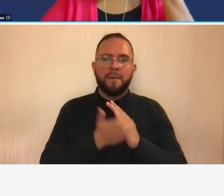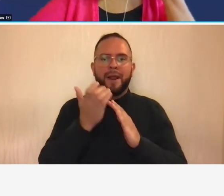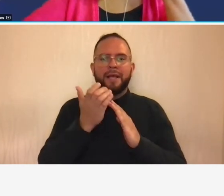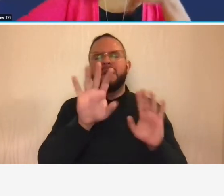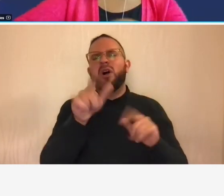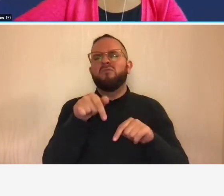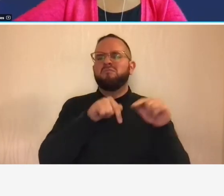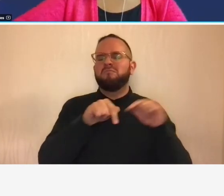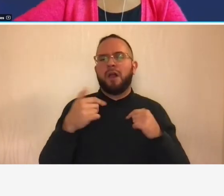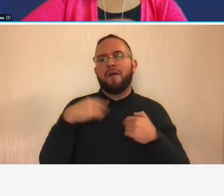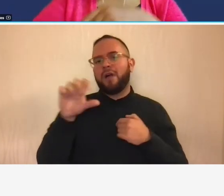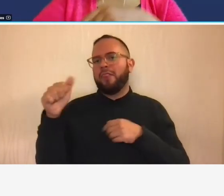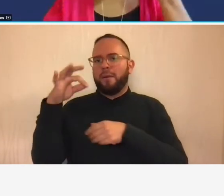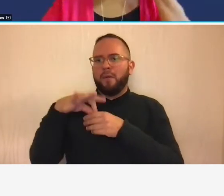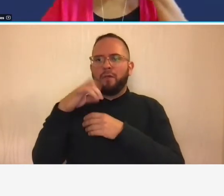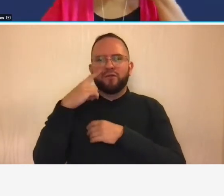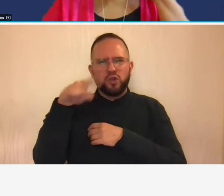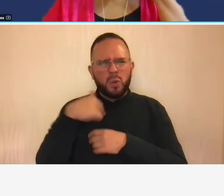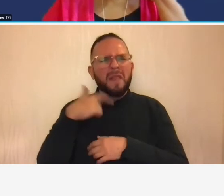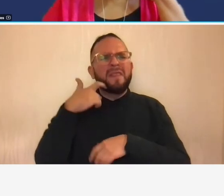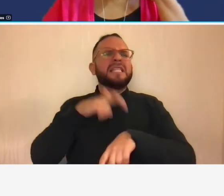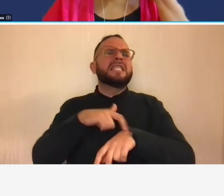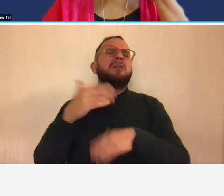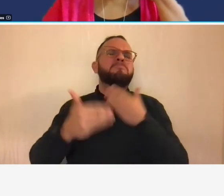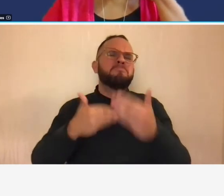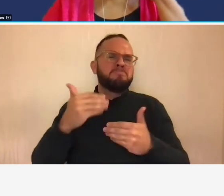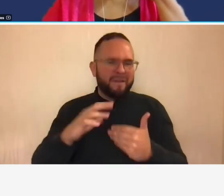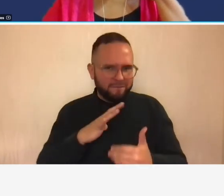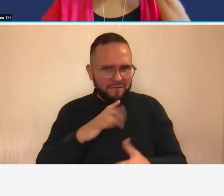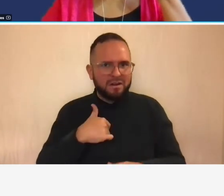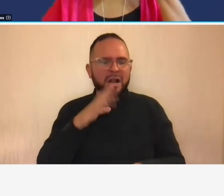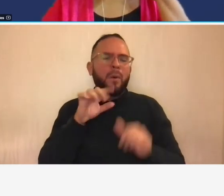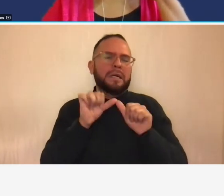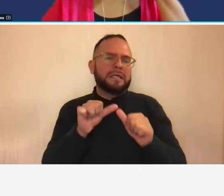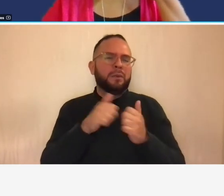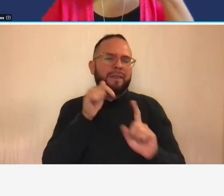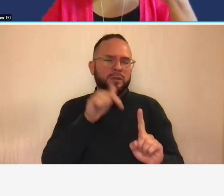this one is good and i think i'm doing good on my time so i'll continue uh with this one so this is